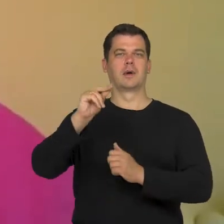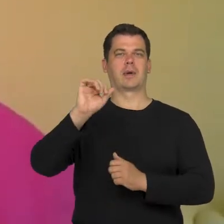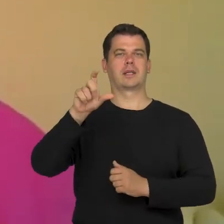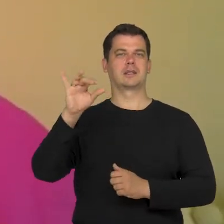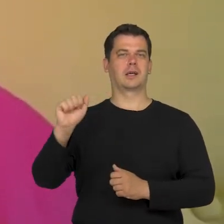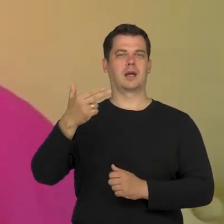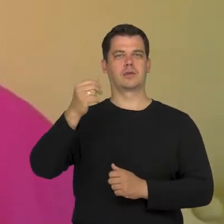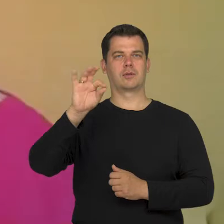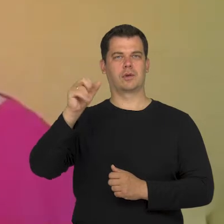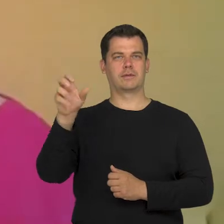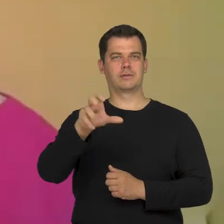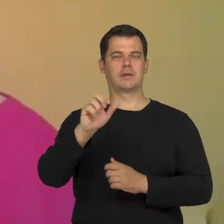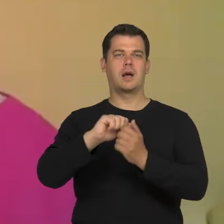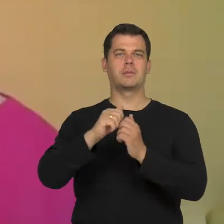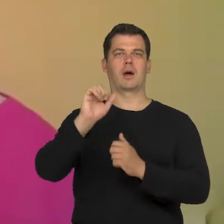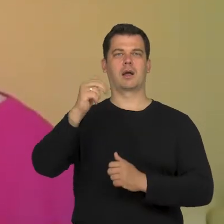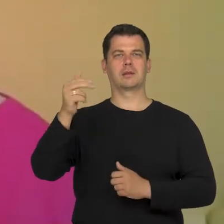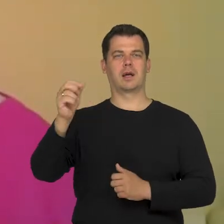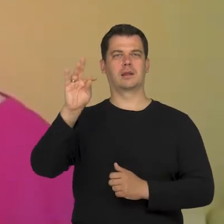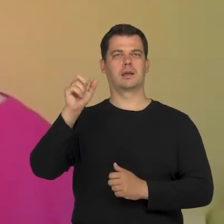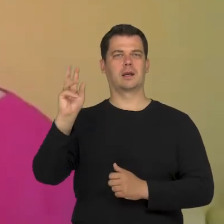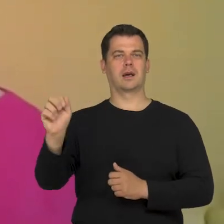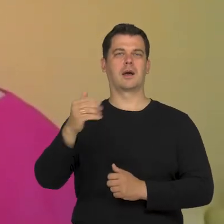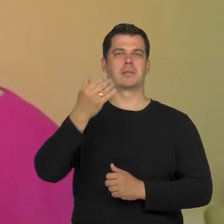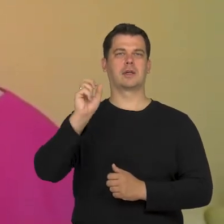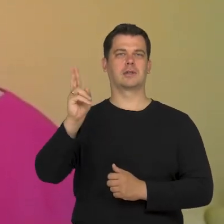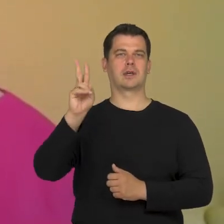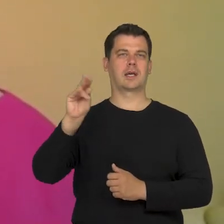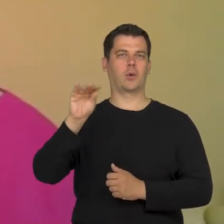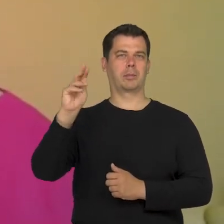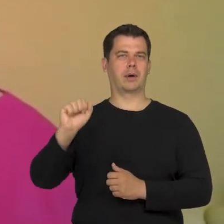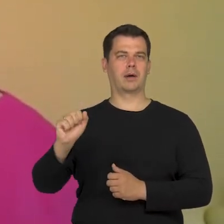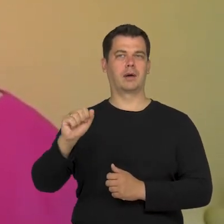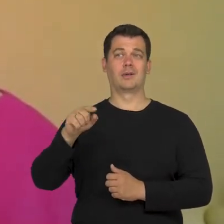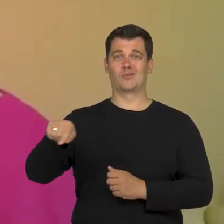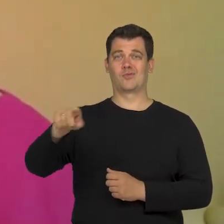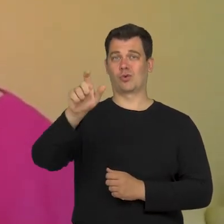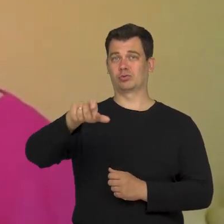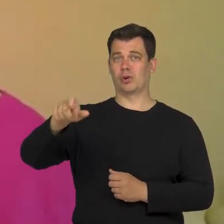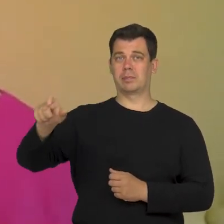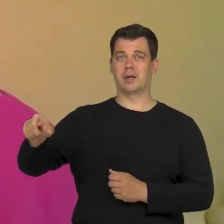Anna Pytka, Justyna Duda, Maciek Kempa. Those are people who, if not for